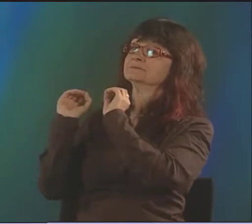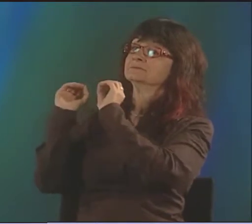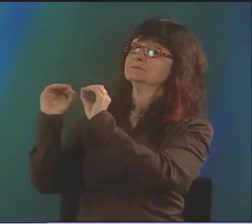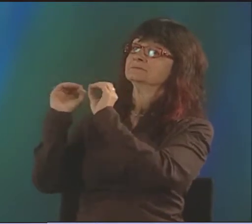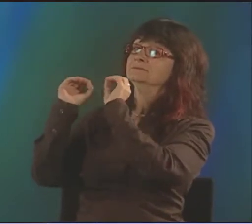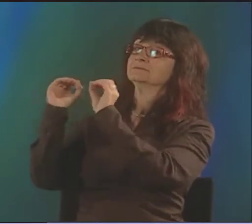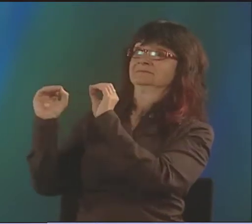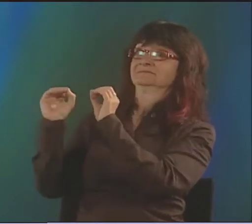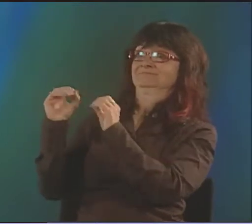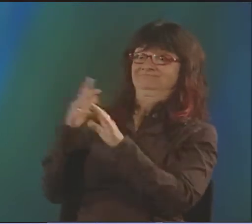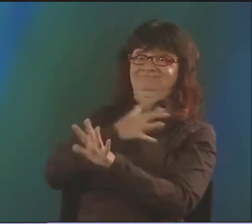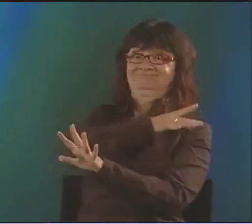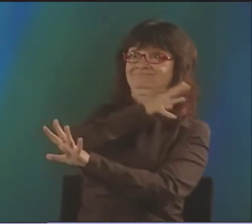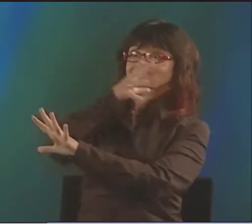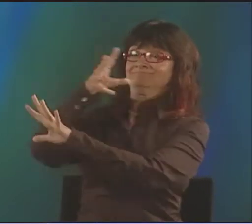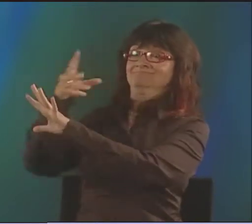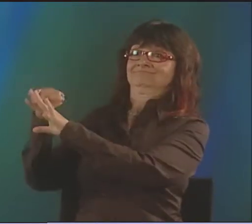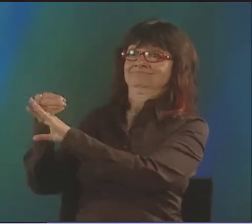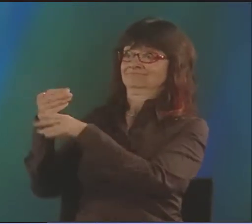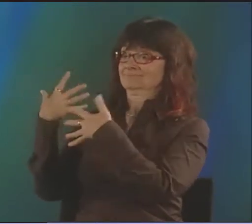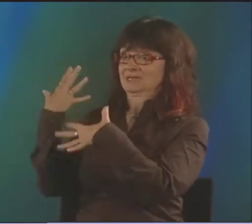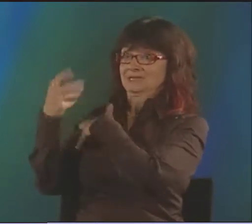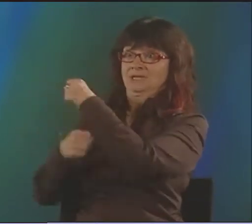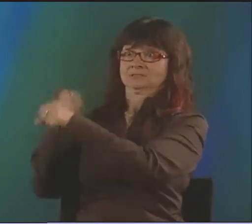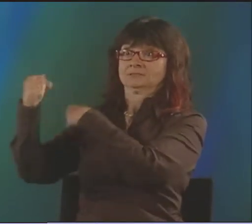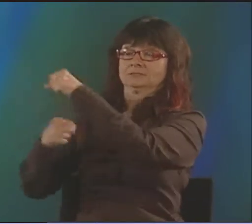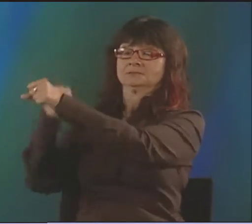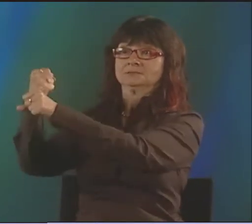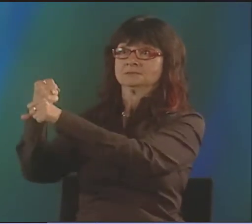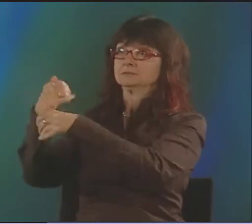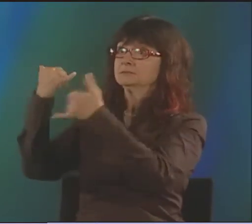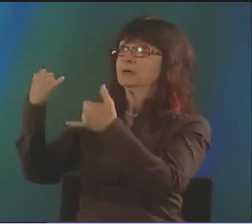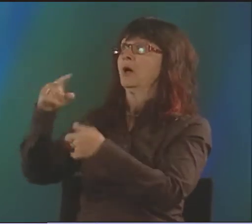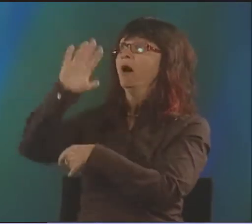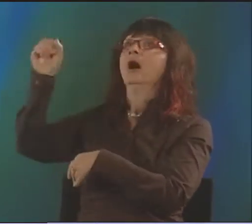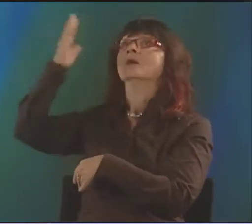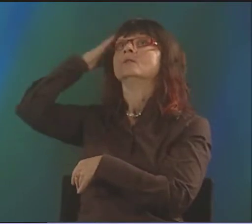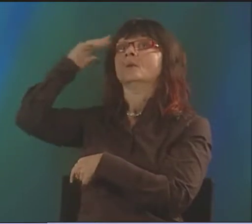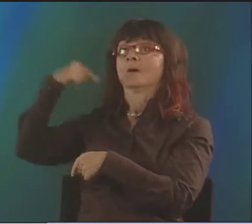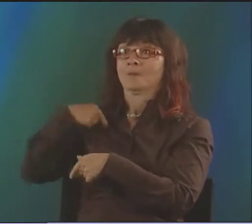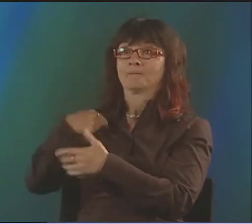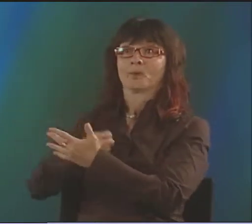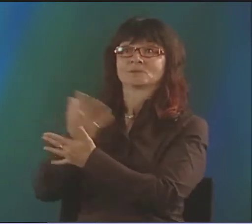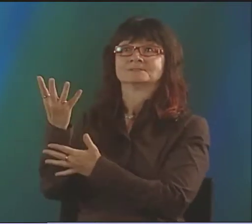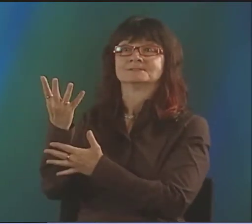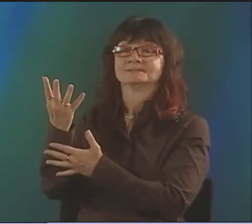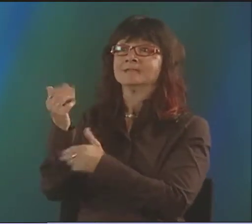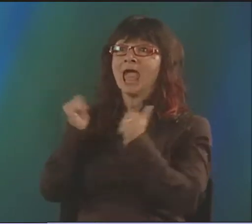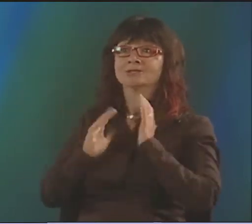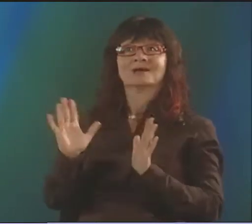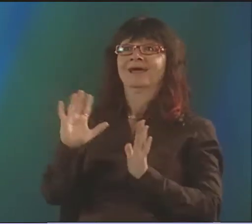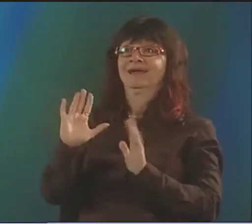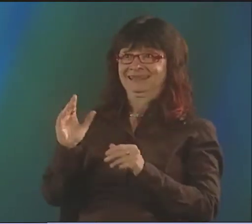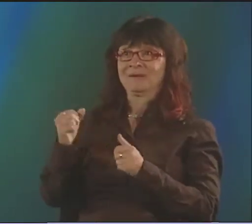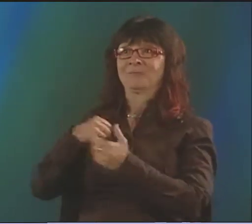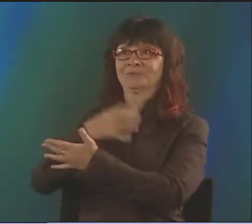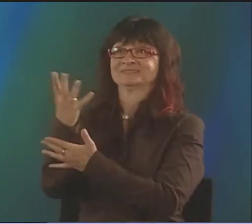AND THEN OVER TIME AS MY TEACHING GREW AND MY NAME GREW OVER THE YEARS, THEY FINALLY KNEW WHO I WAS AS POET.